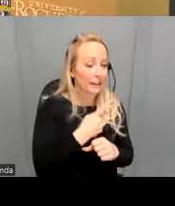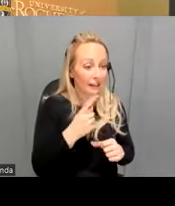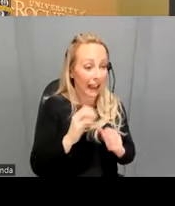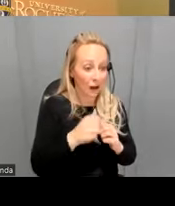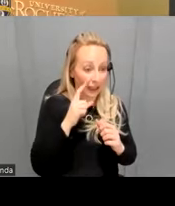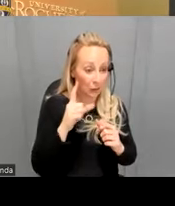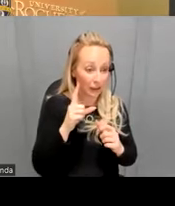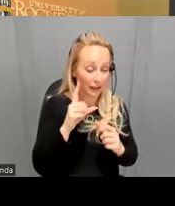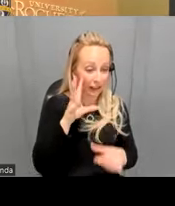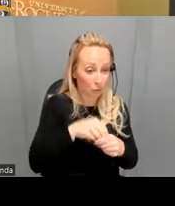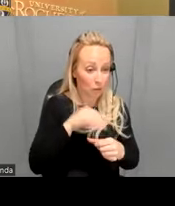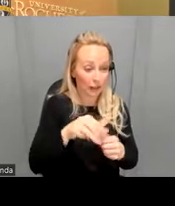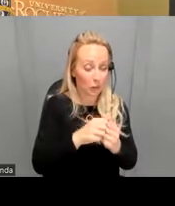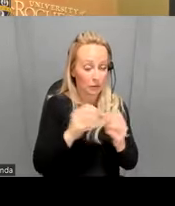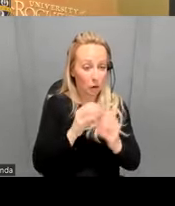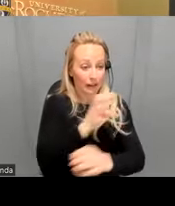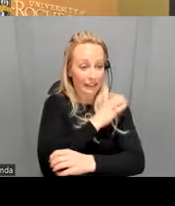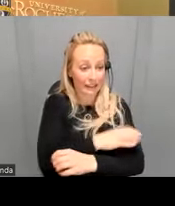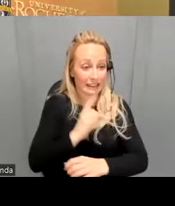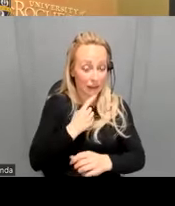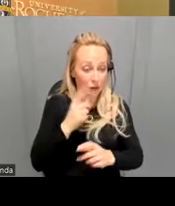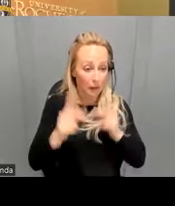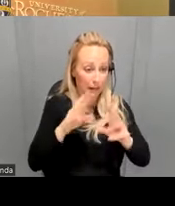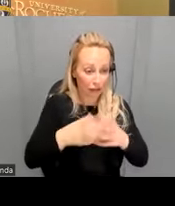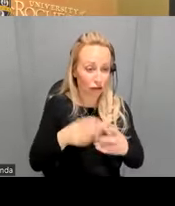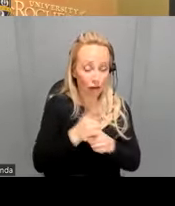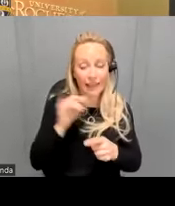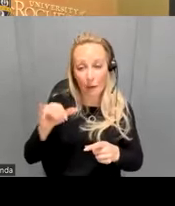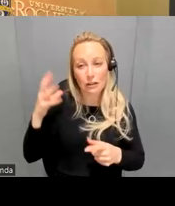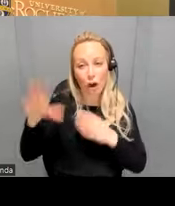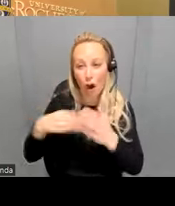of our more clinically severe populations right because these were all outpatients you know and